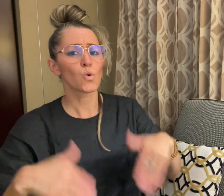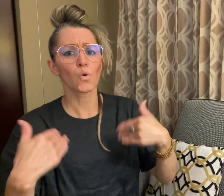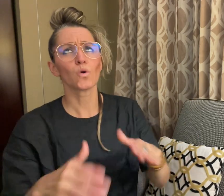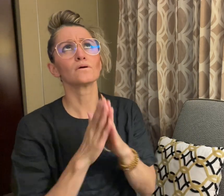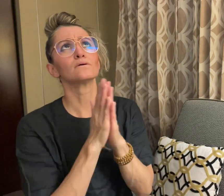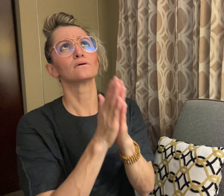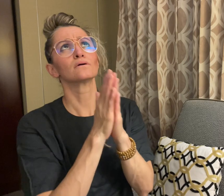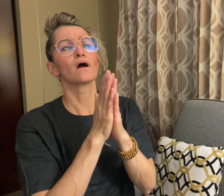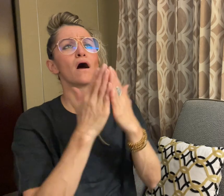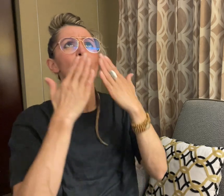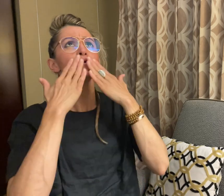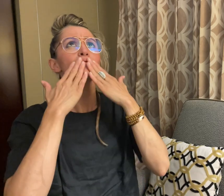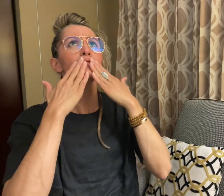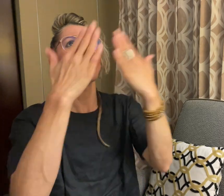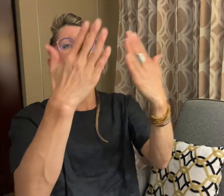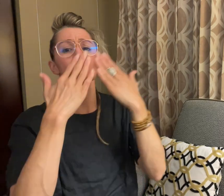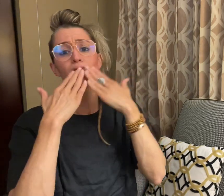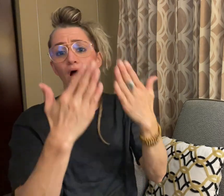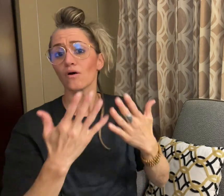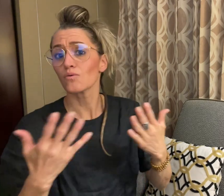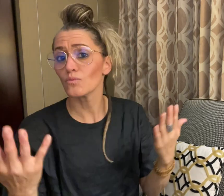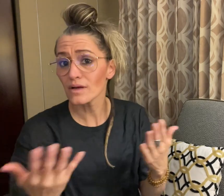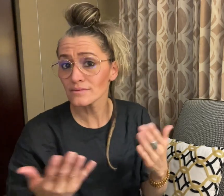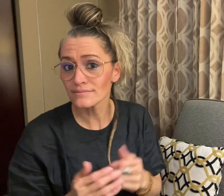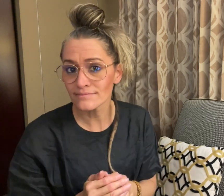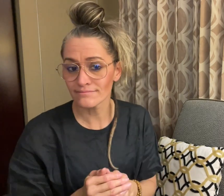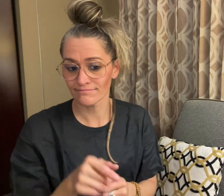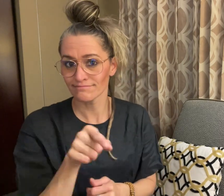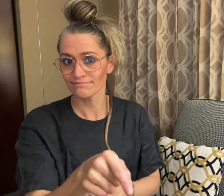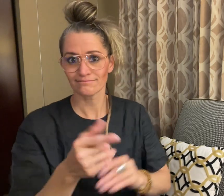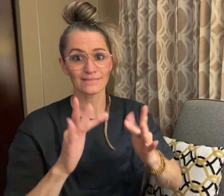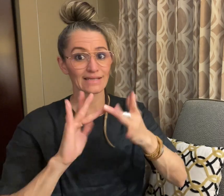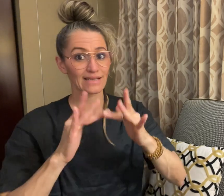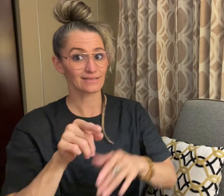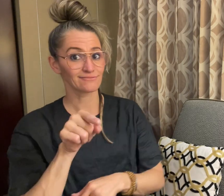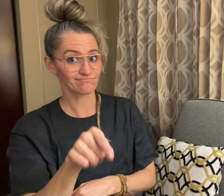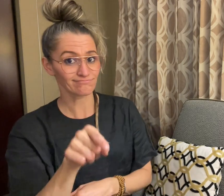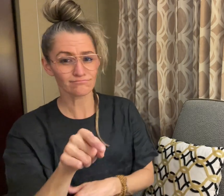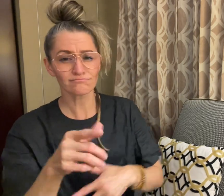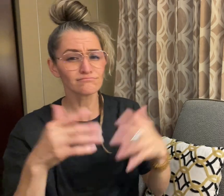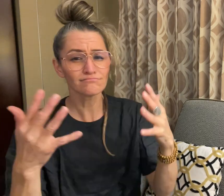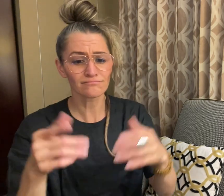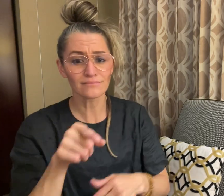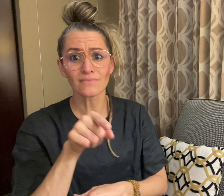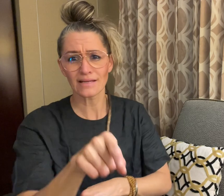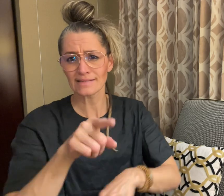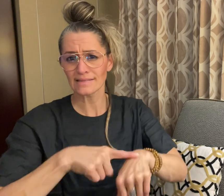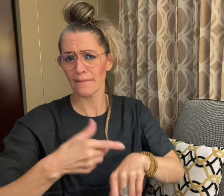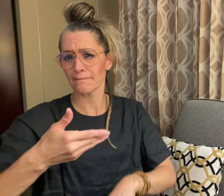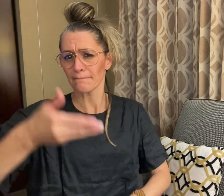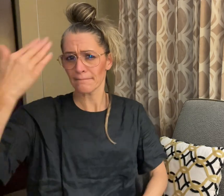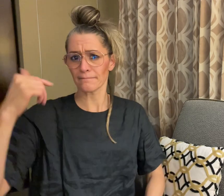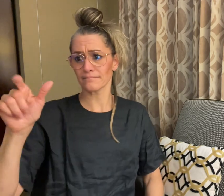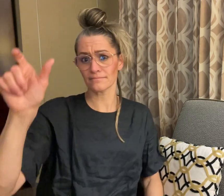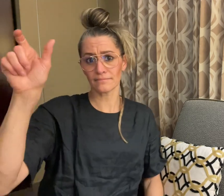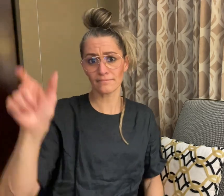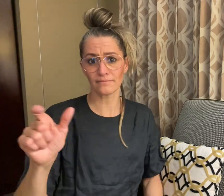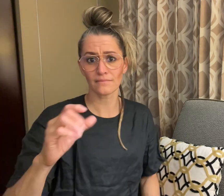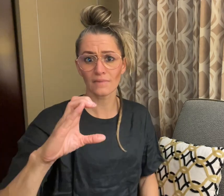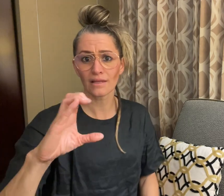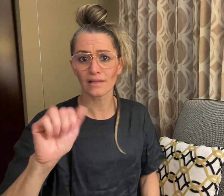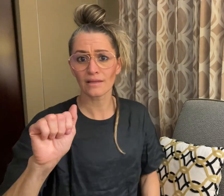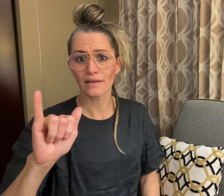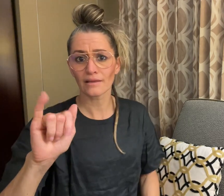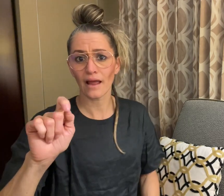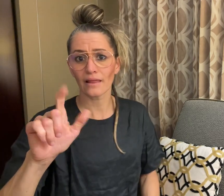was a godsend for her, particularly when Caitlyn Jenner